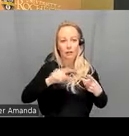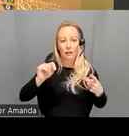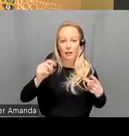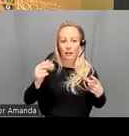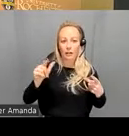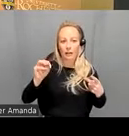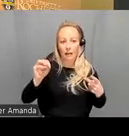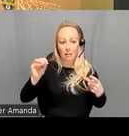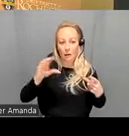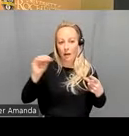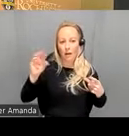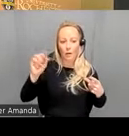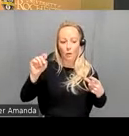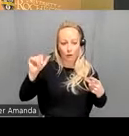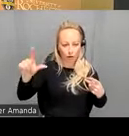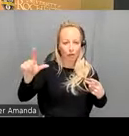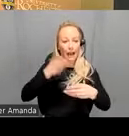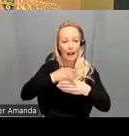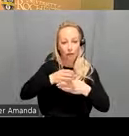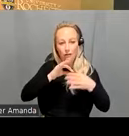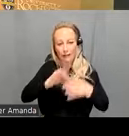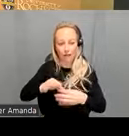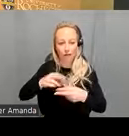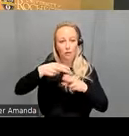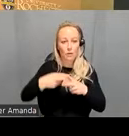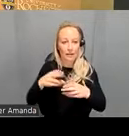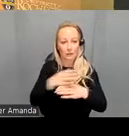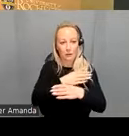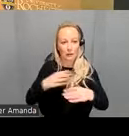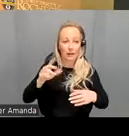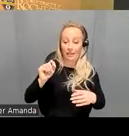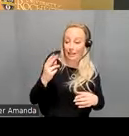thalamus and all cortical Parcels of a network so basically you have these two values for each